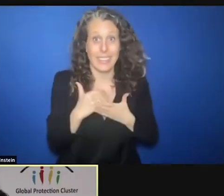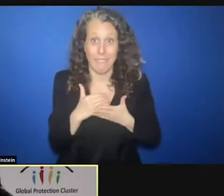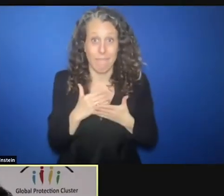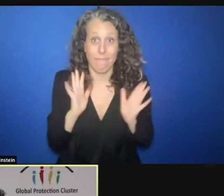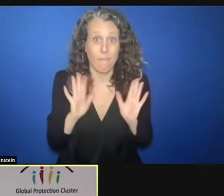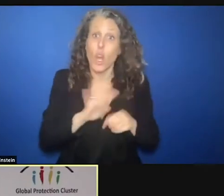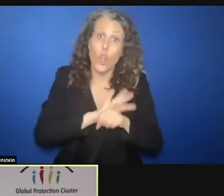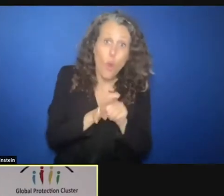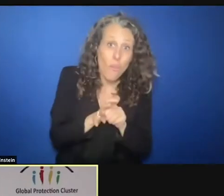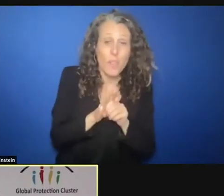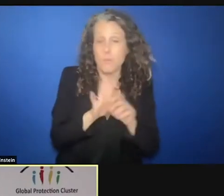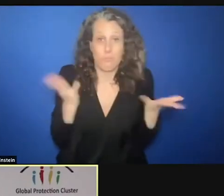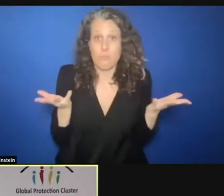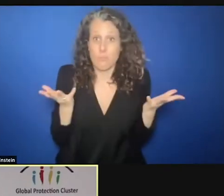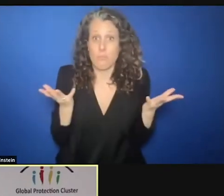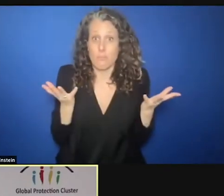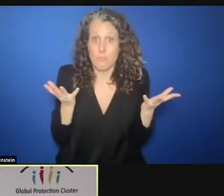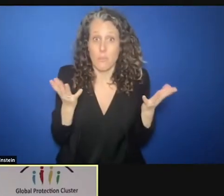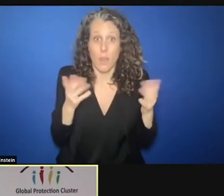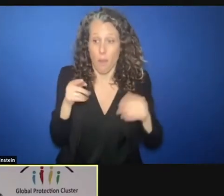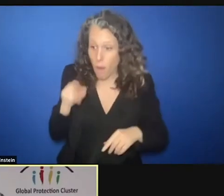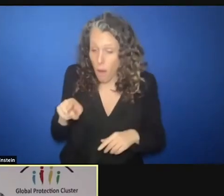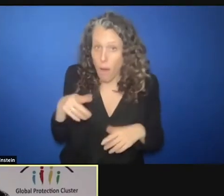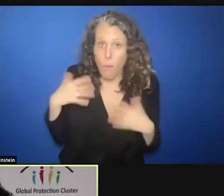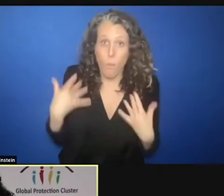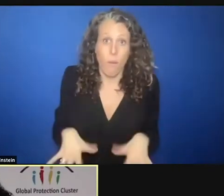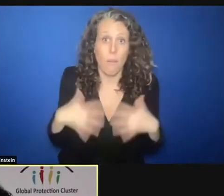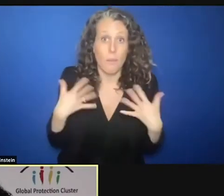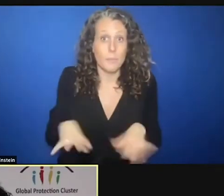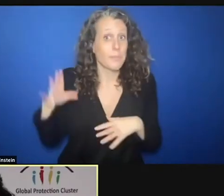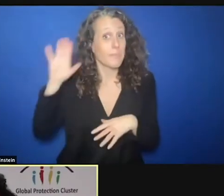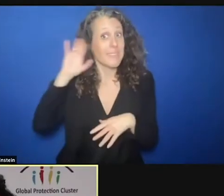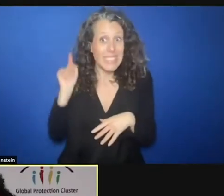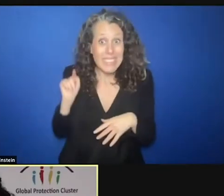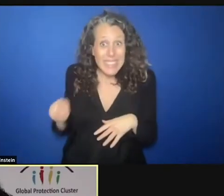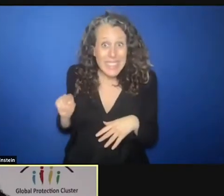this has been amazing to hear in the forum how different organizations and different countries